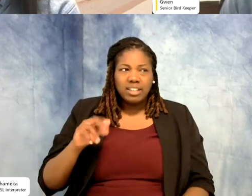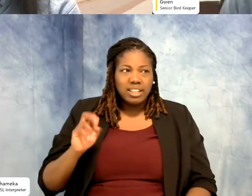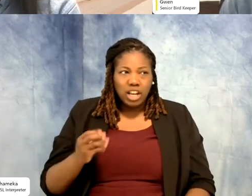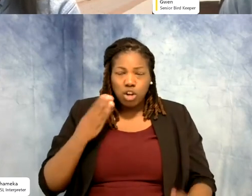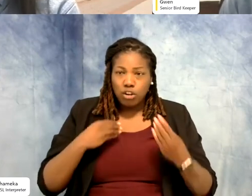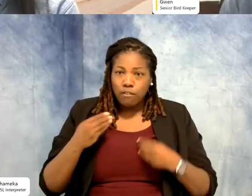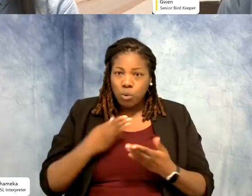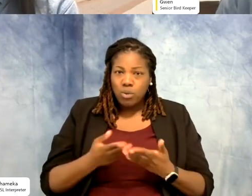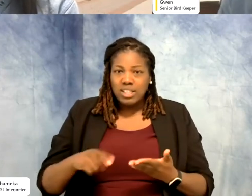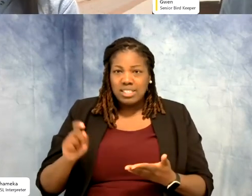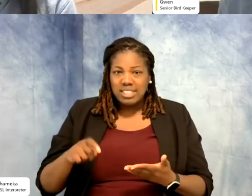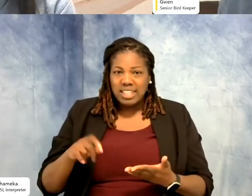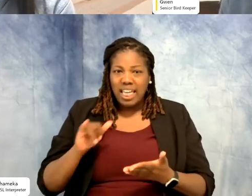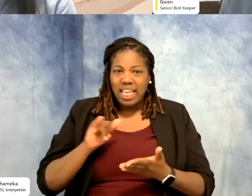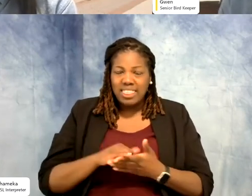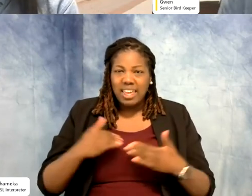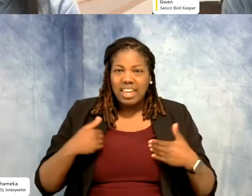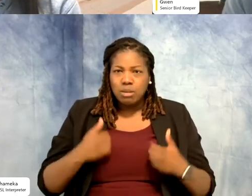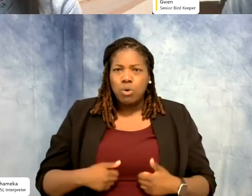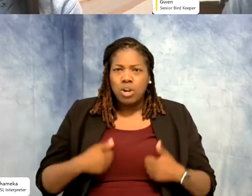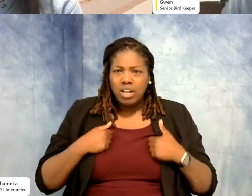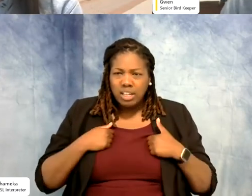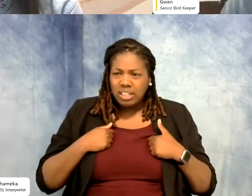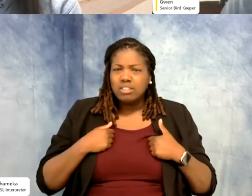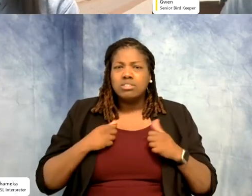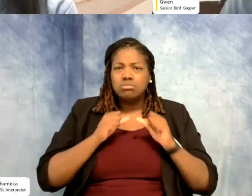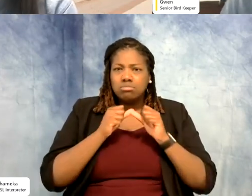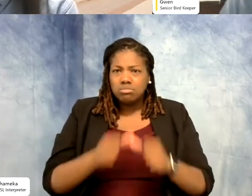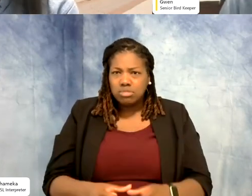That animal lives longer, you're not going out in the wild and you're snatching animals.